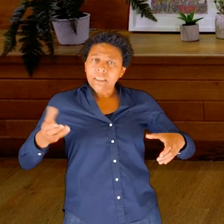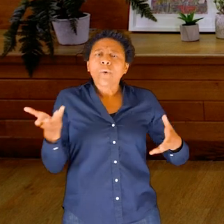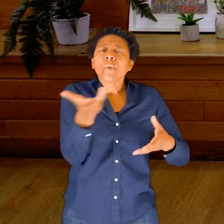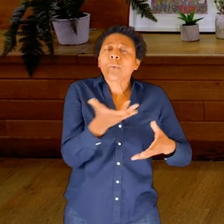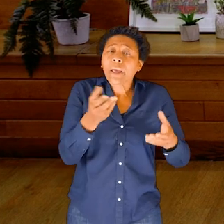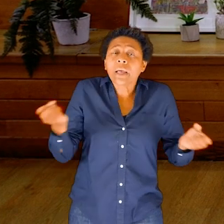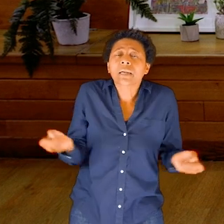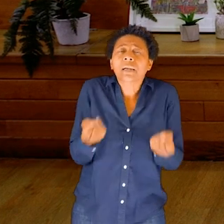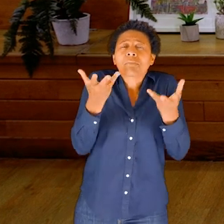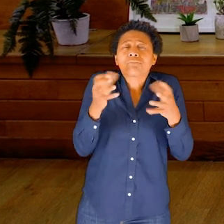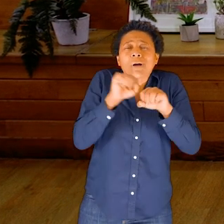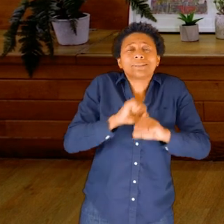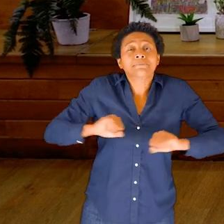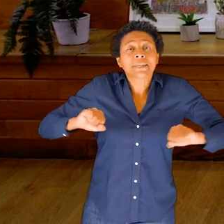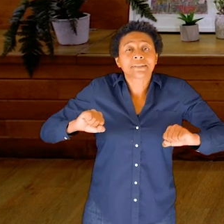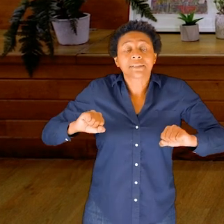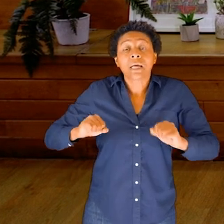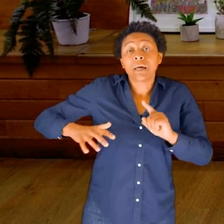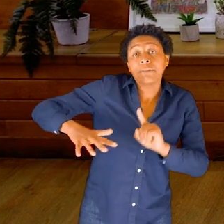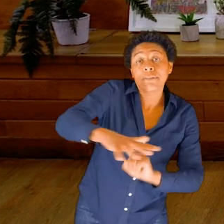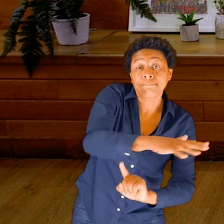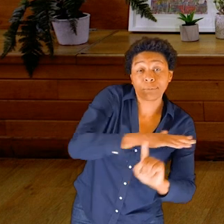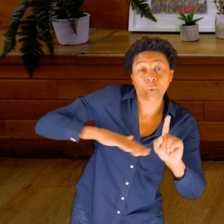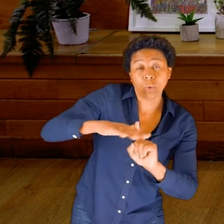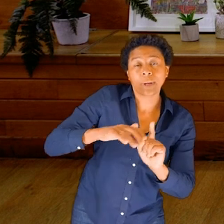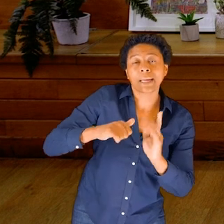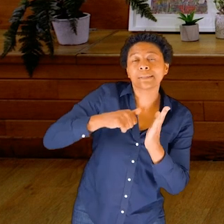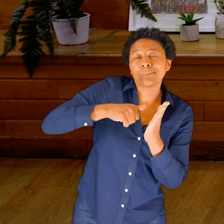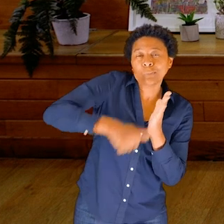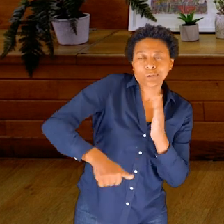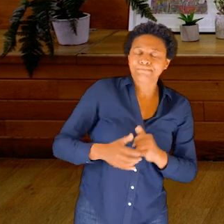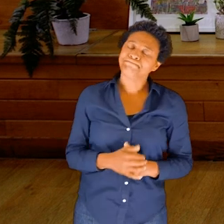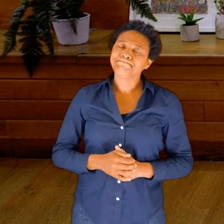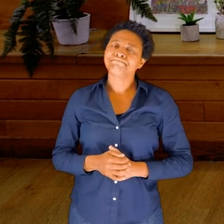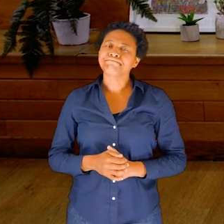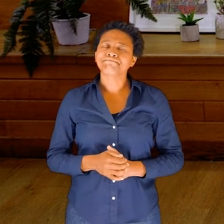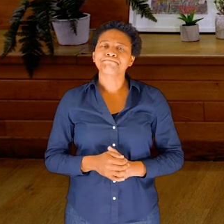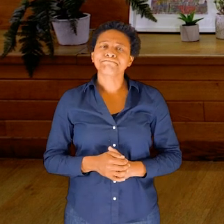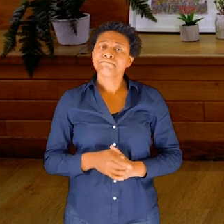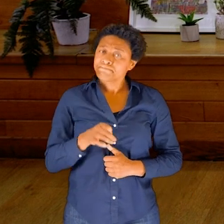Did you know that your body is between sixty and seventy percent water?